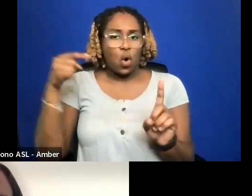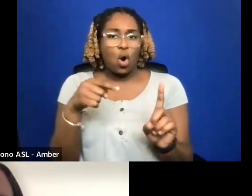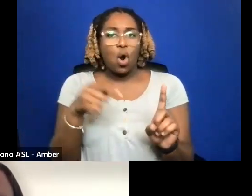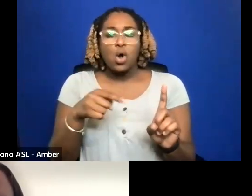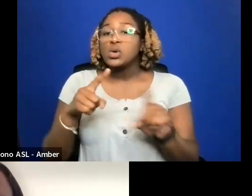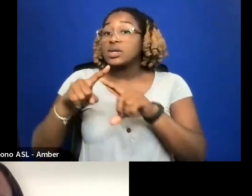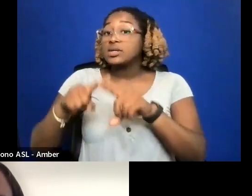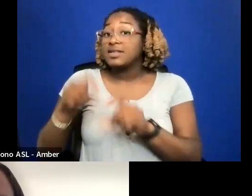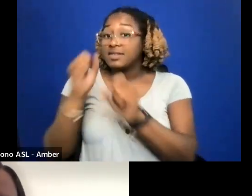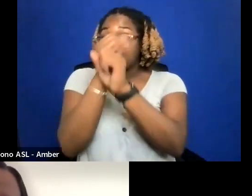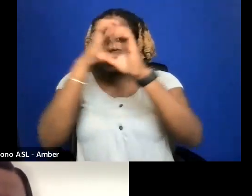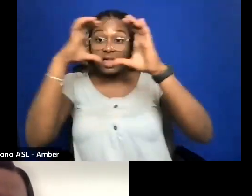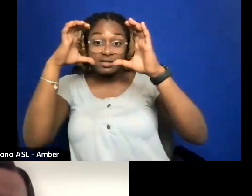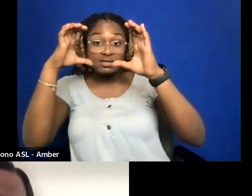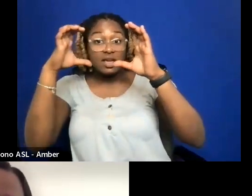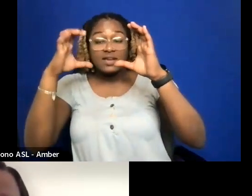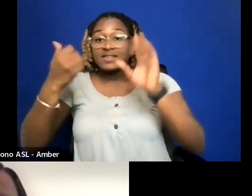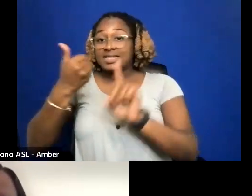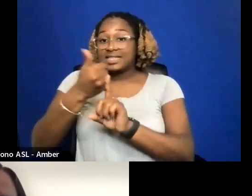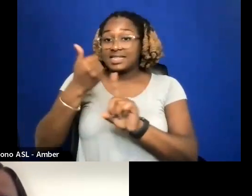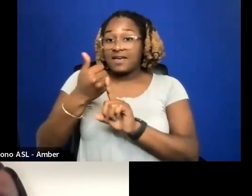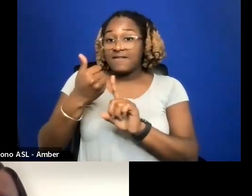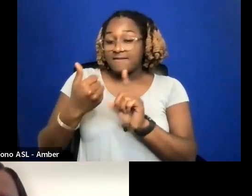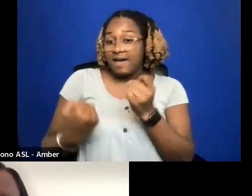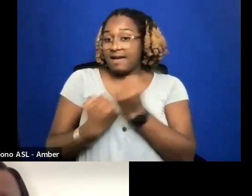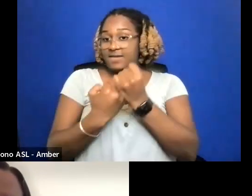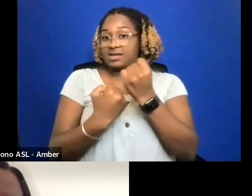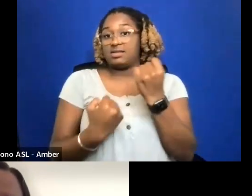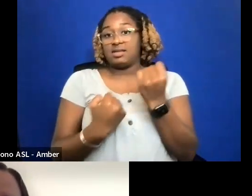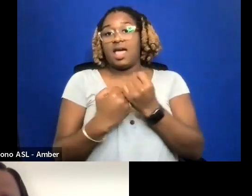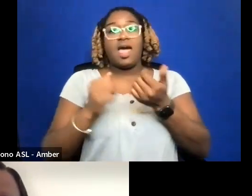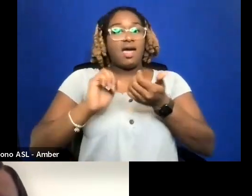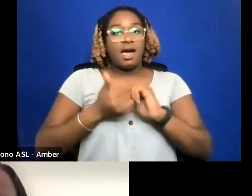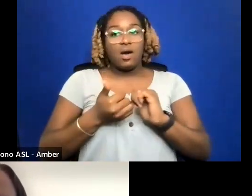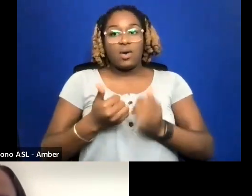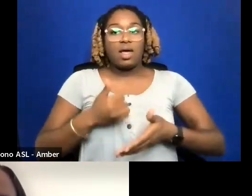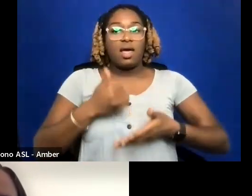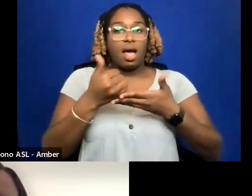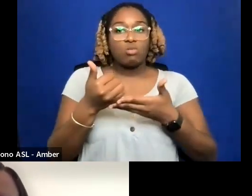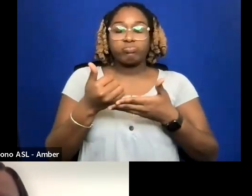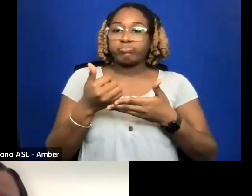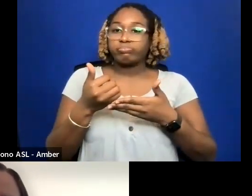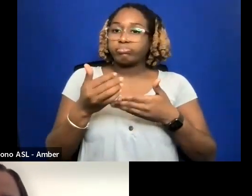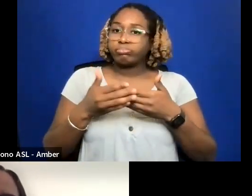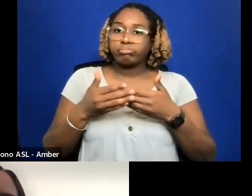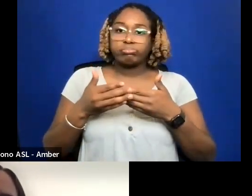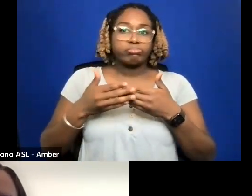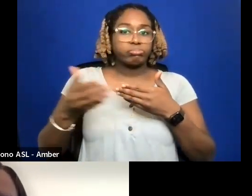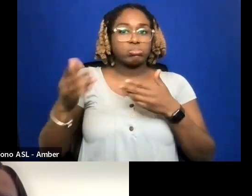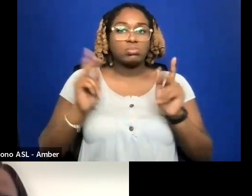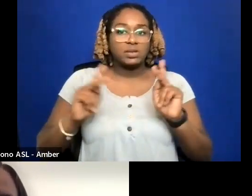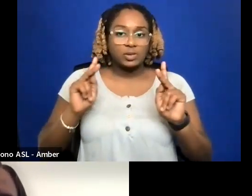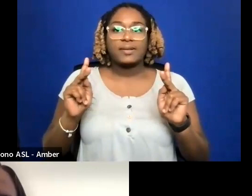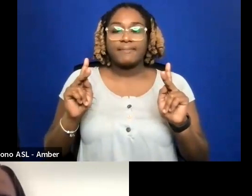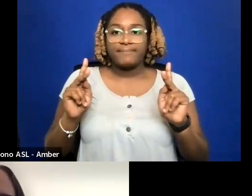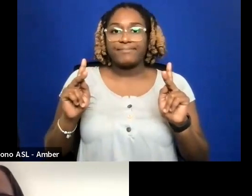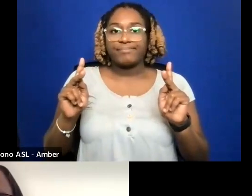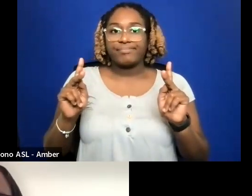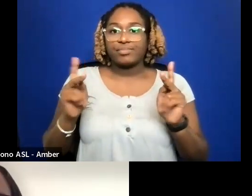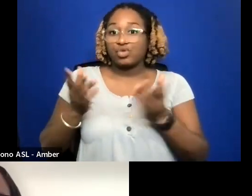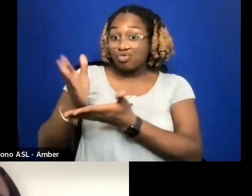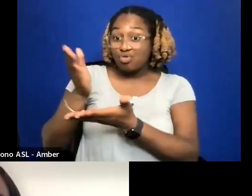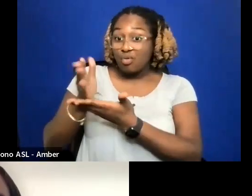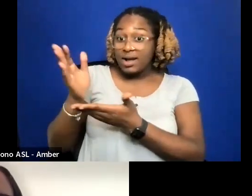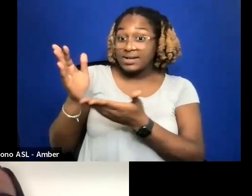OF SELF-ADVOCACY, HOW TO HELP FORWARD PEOPLE THE RIGHTS OF PEOPLE WITH DISABILITIES AND THEN WE